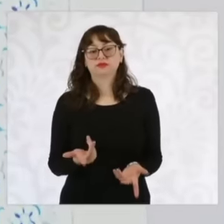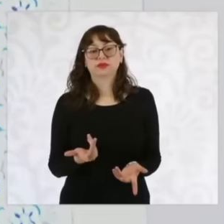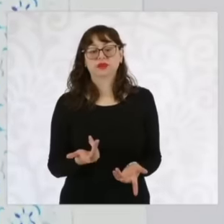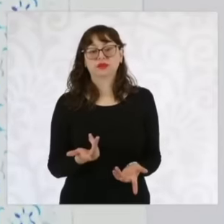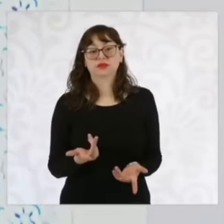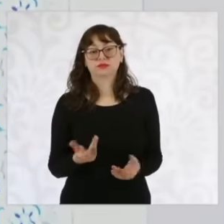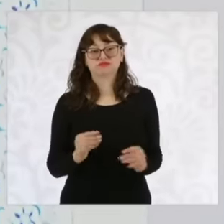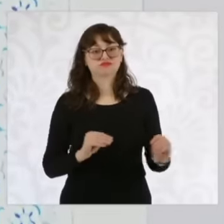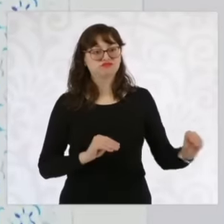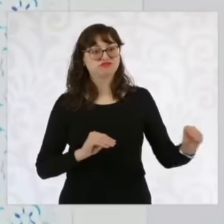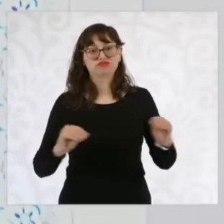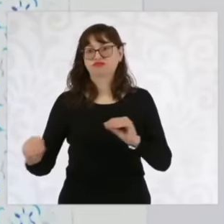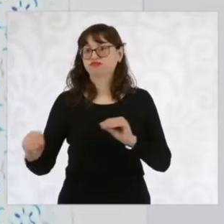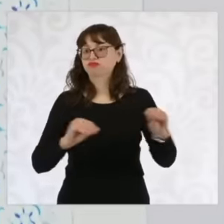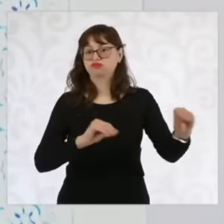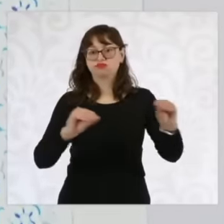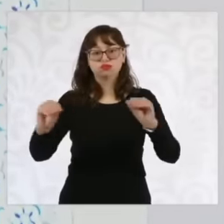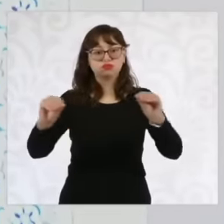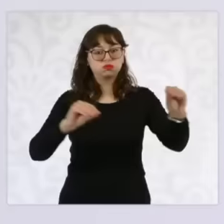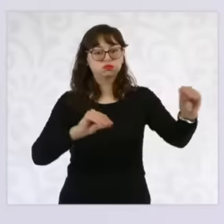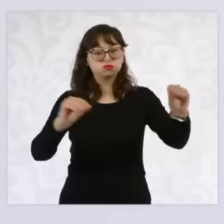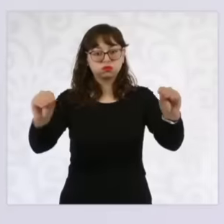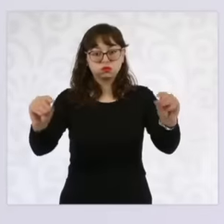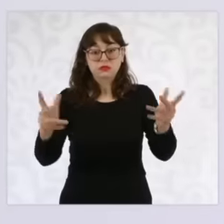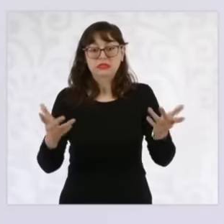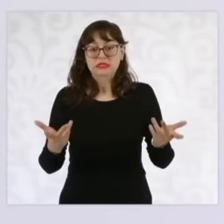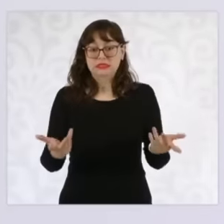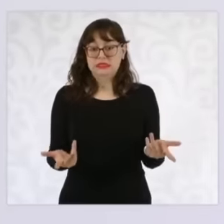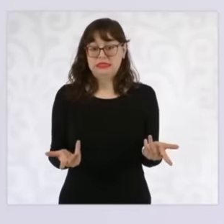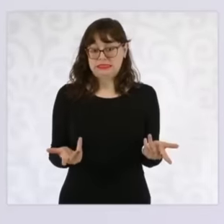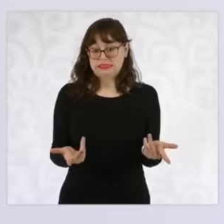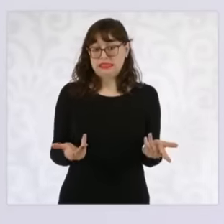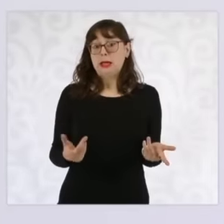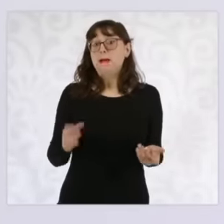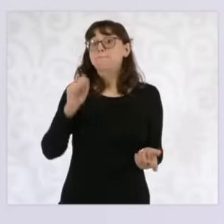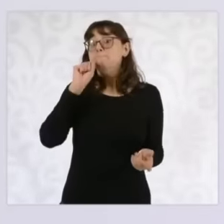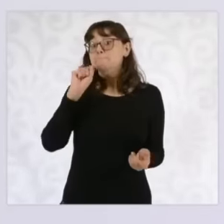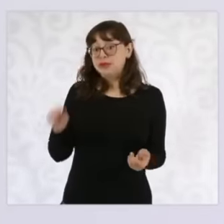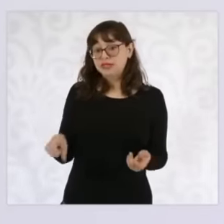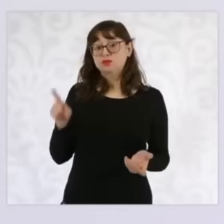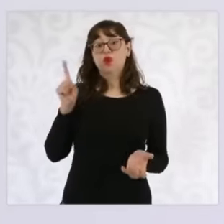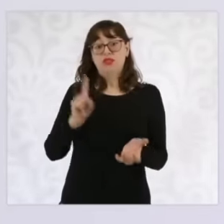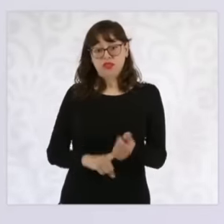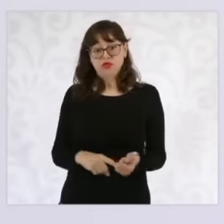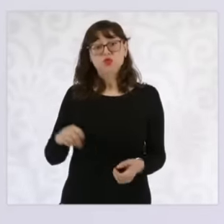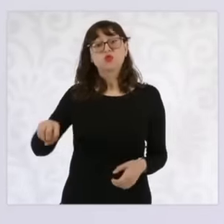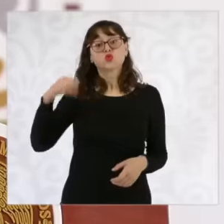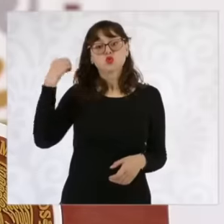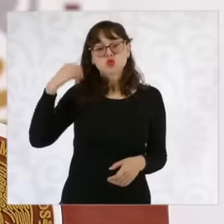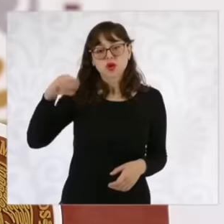but not only even in Oaxaca itself there are those who hire or in the State of Mexico or in